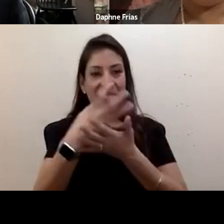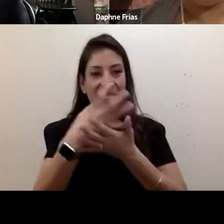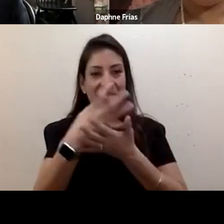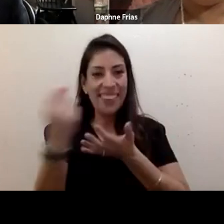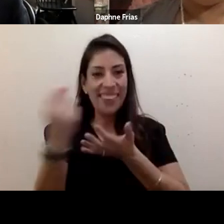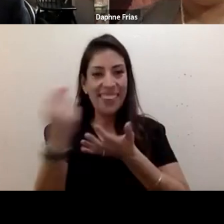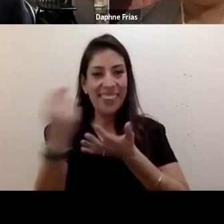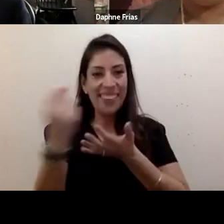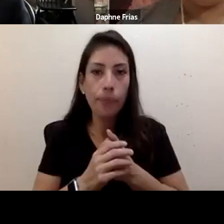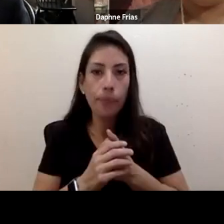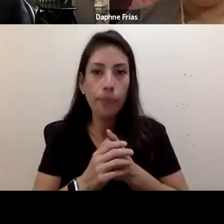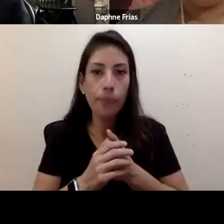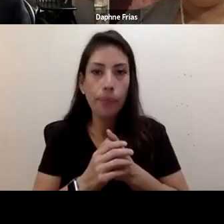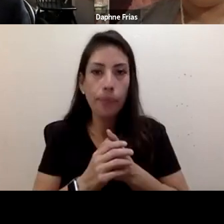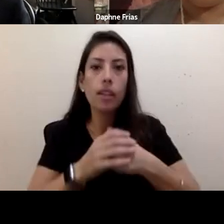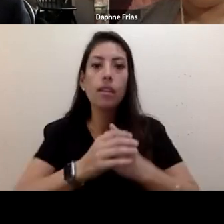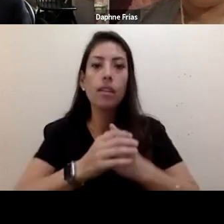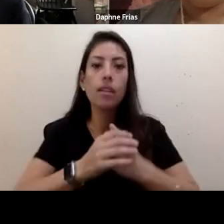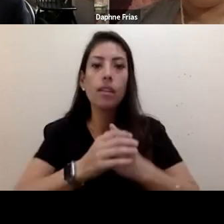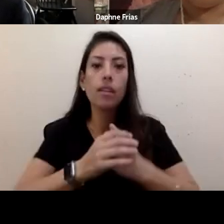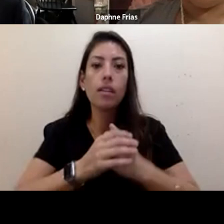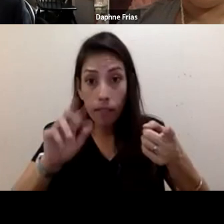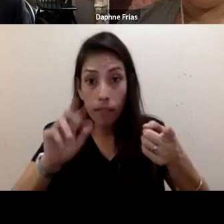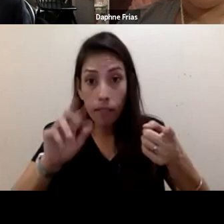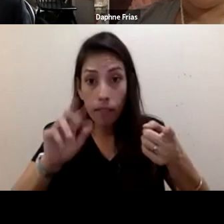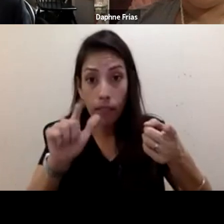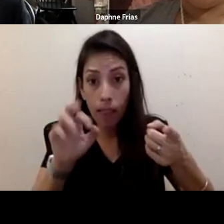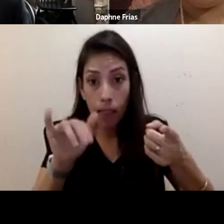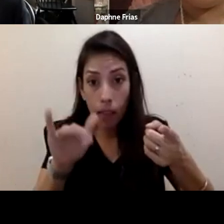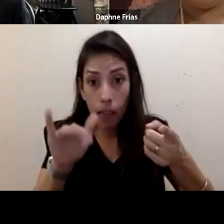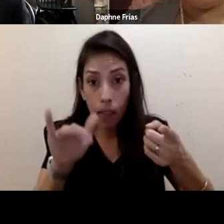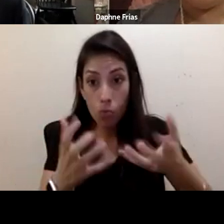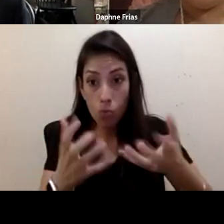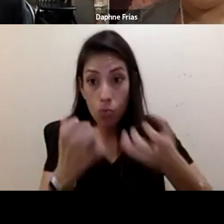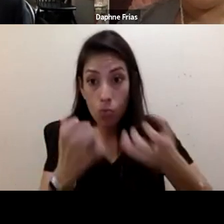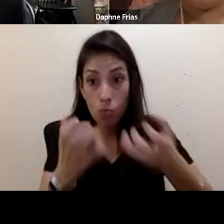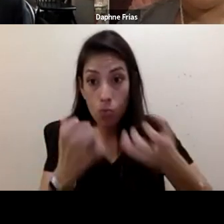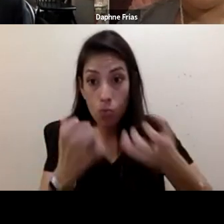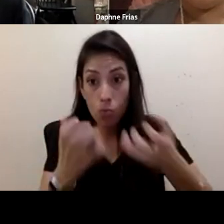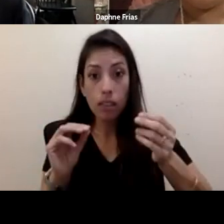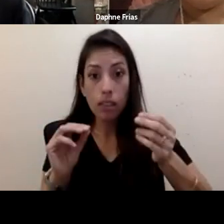Valerie, did you want to jump in on this topic? You have so much to say on so many things, but I wanna give you a chance. - I think they covered it.